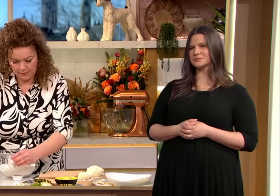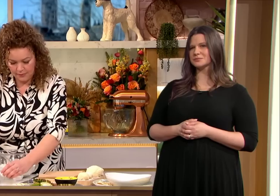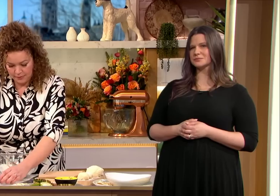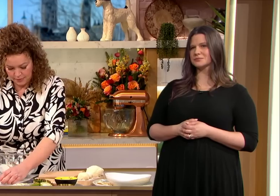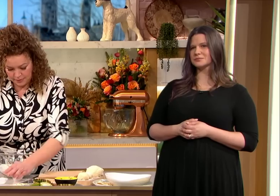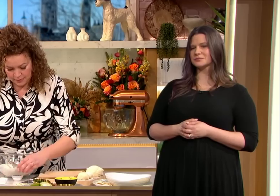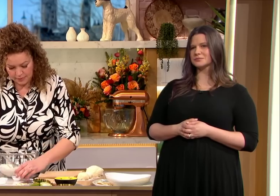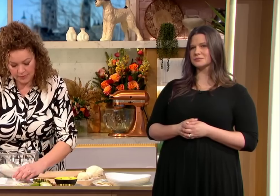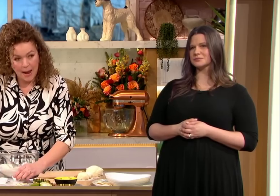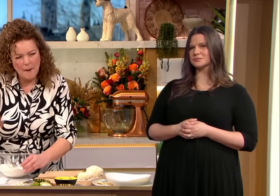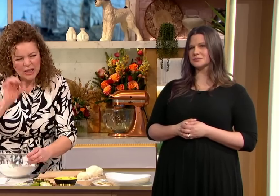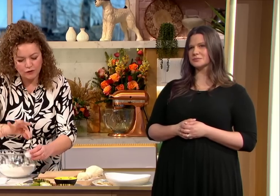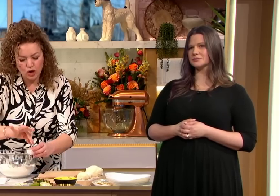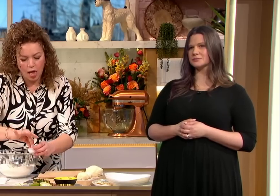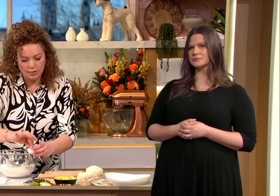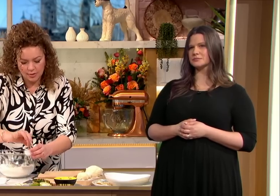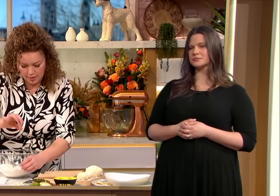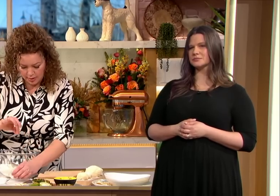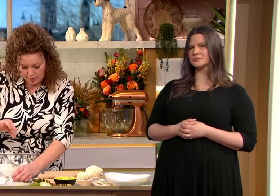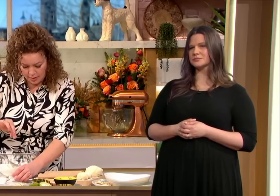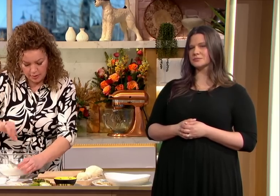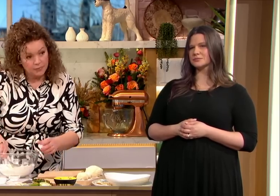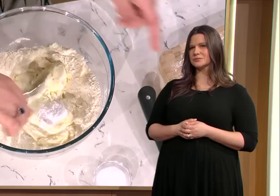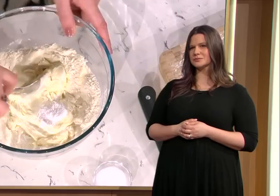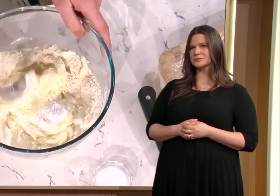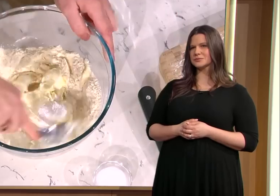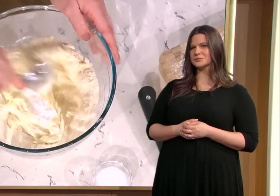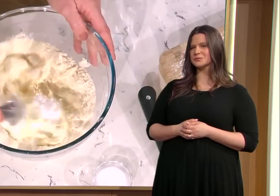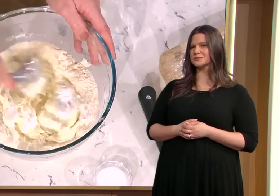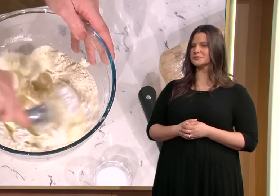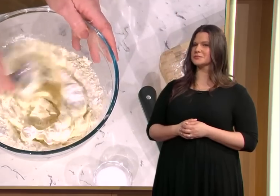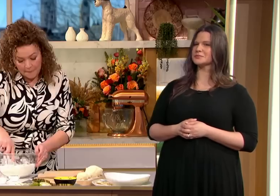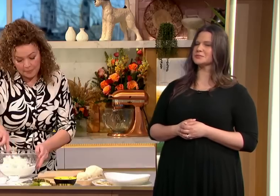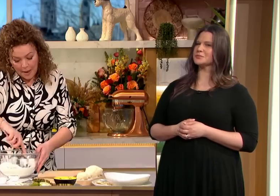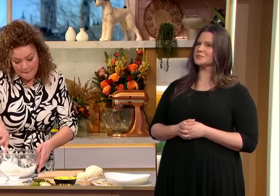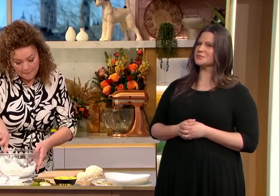a teaspoon of that and a pinch of salt it's just four ingredients mixed together